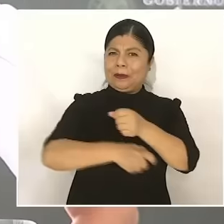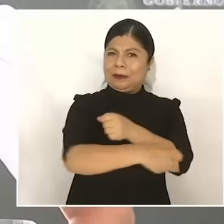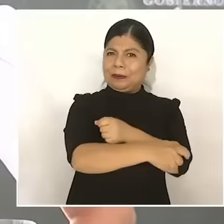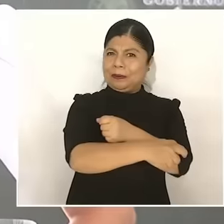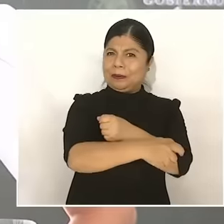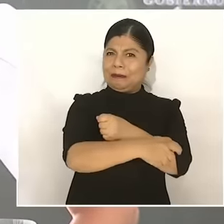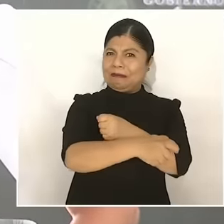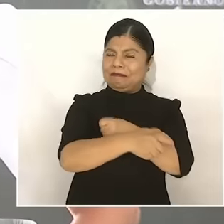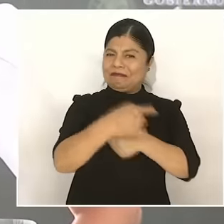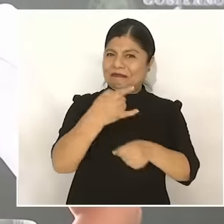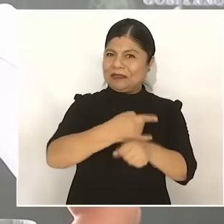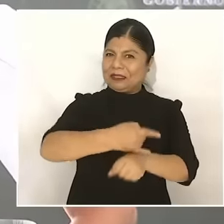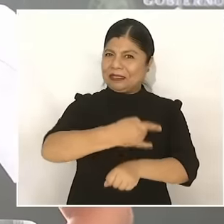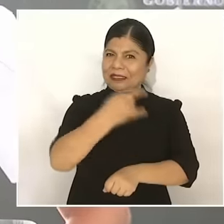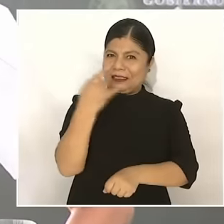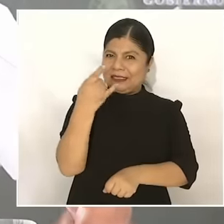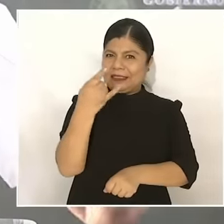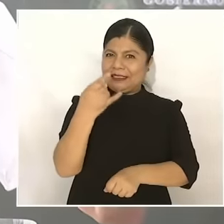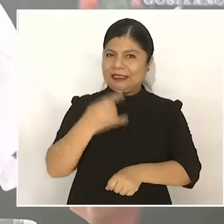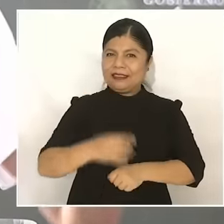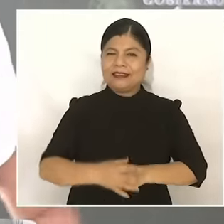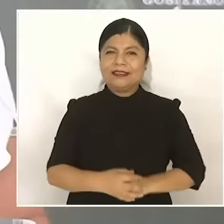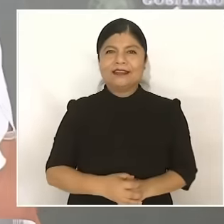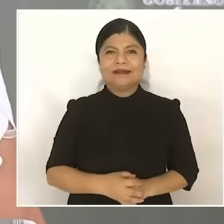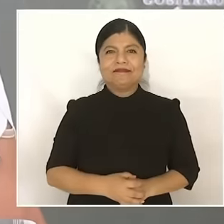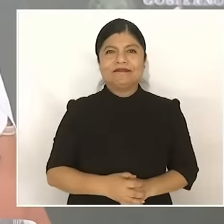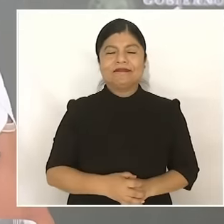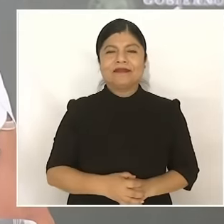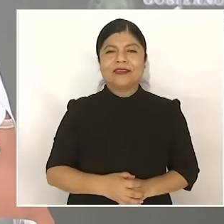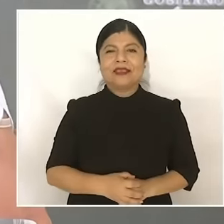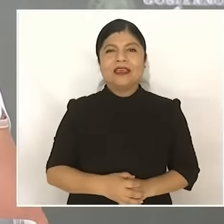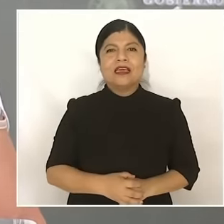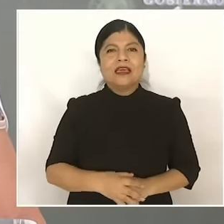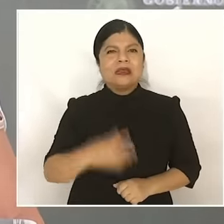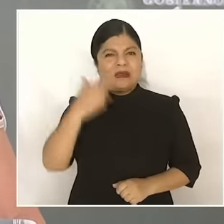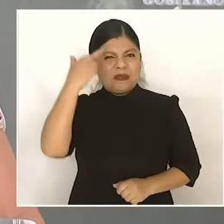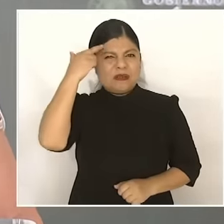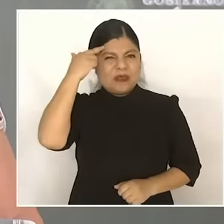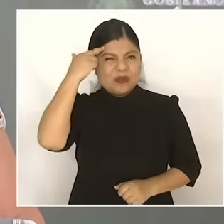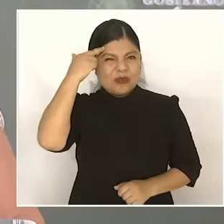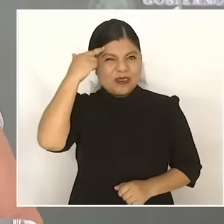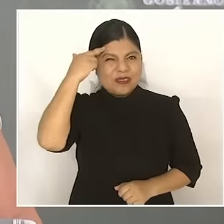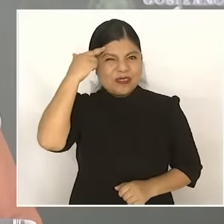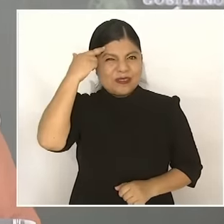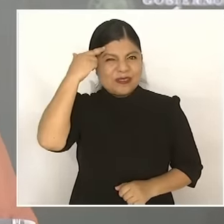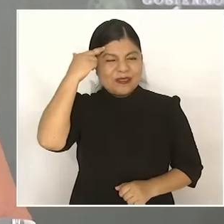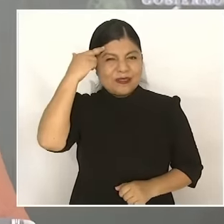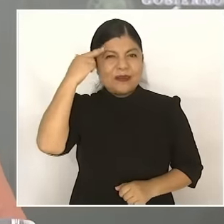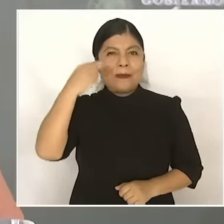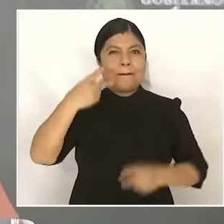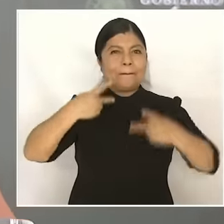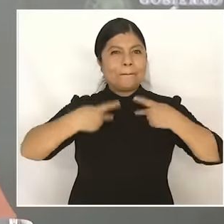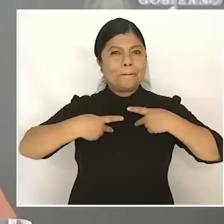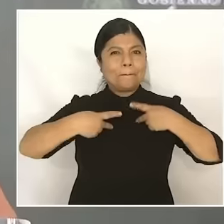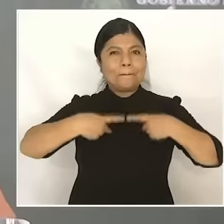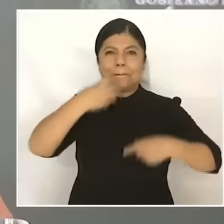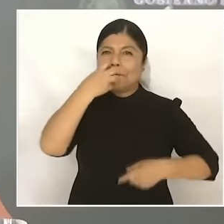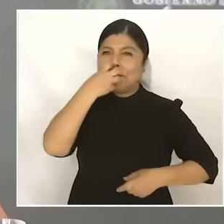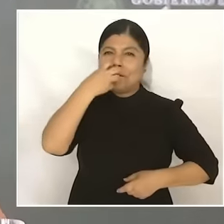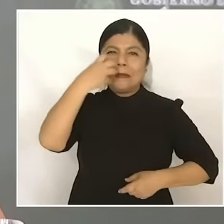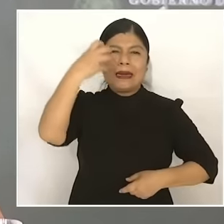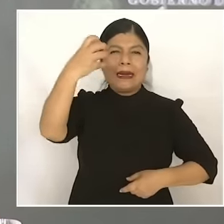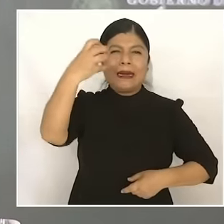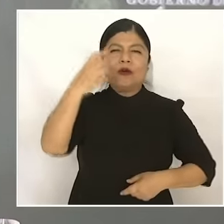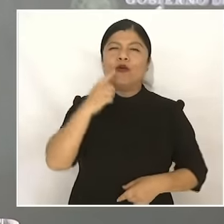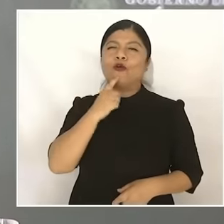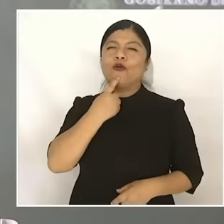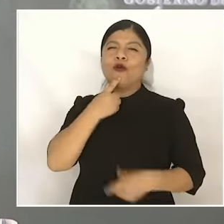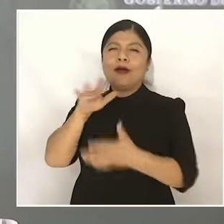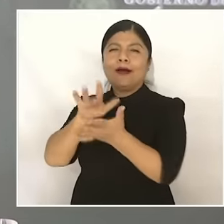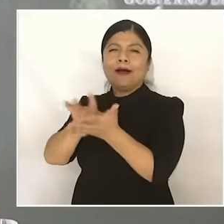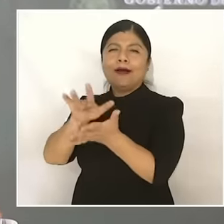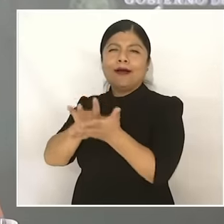a shout was heard in that sit-in that we held in reform that said It's an honor to be with Obrador and years later, towards the